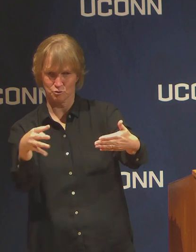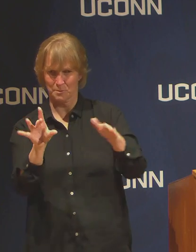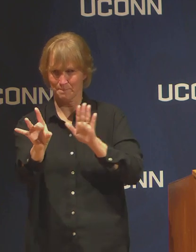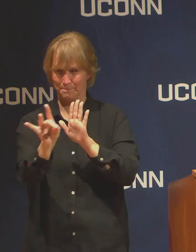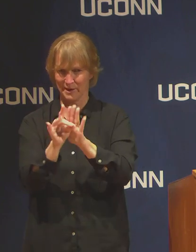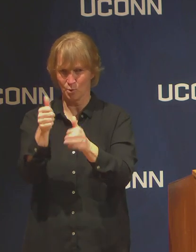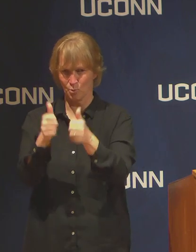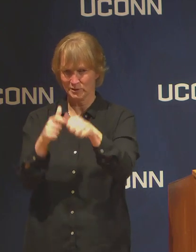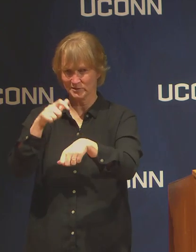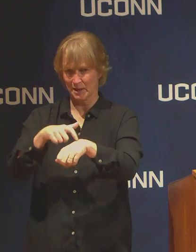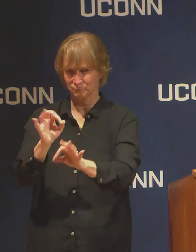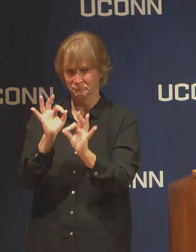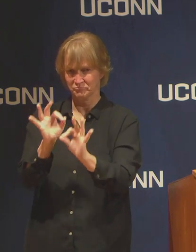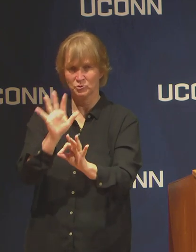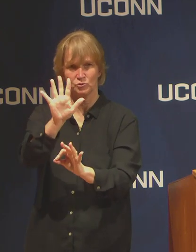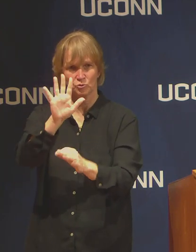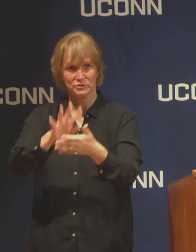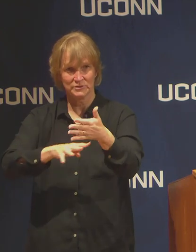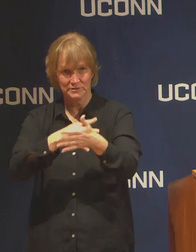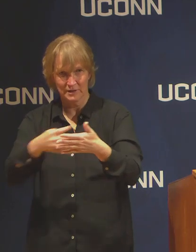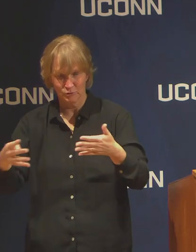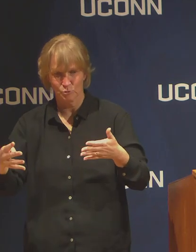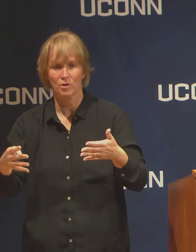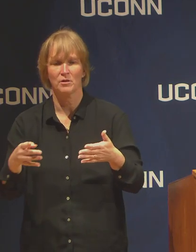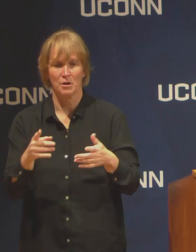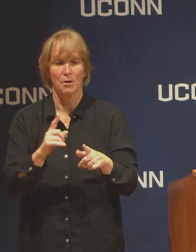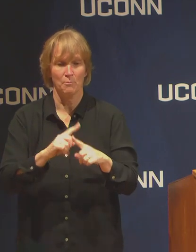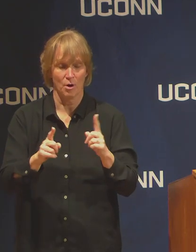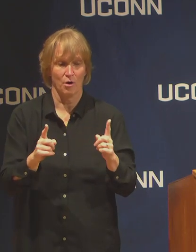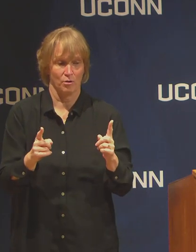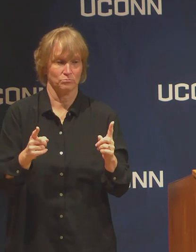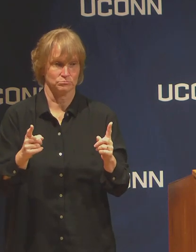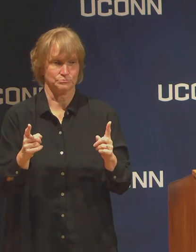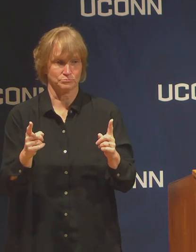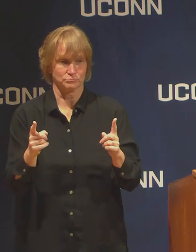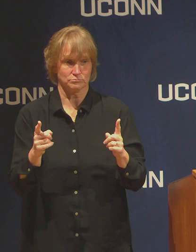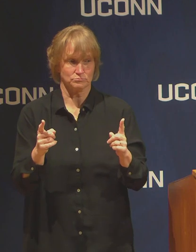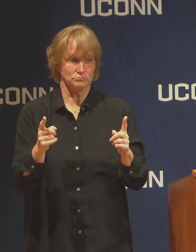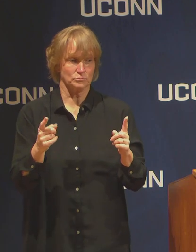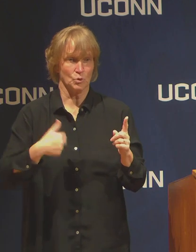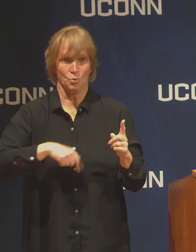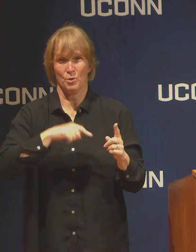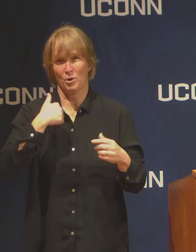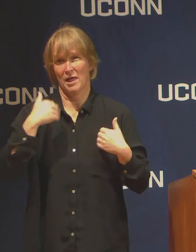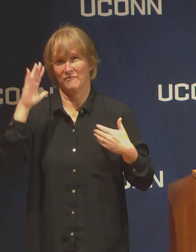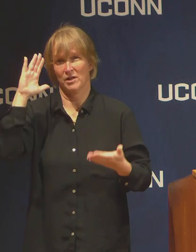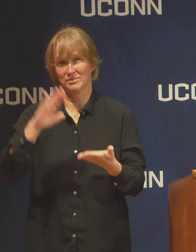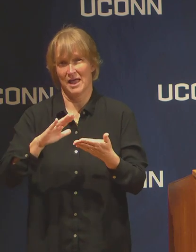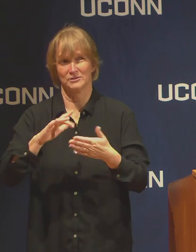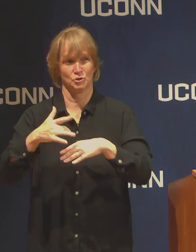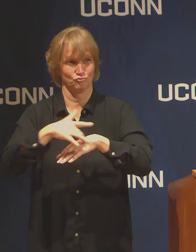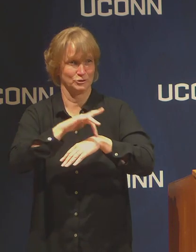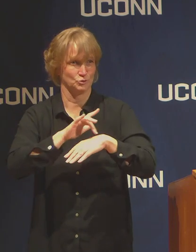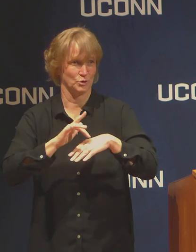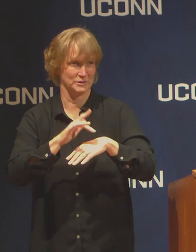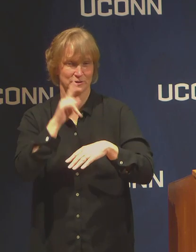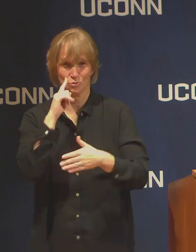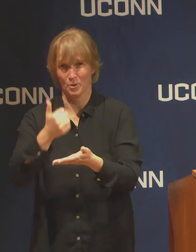because we will have less resources available to support you. We won't have Husky Haulers welcoming you.